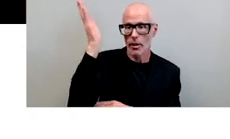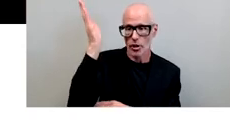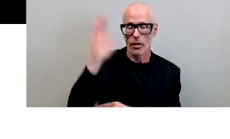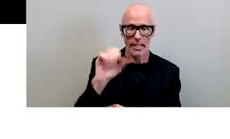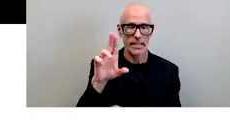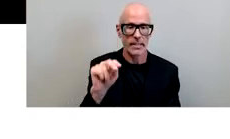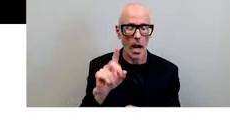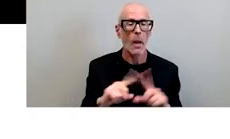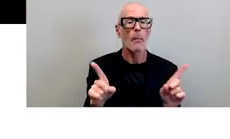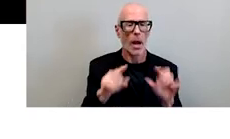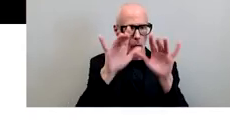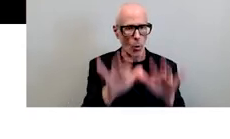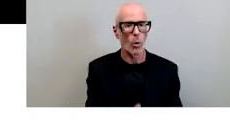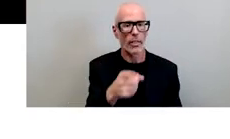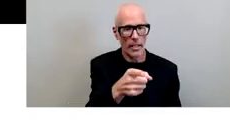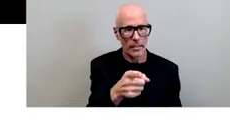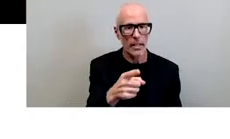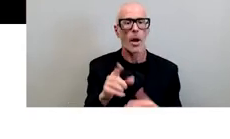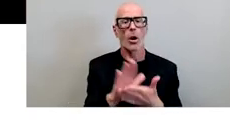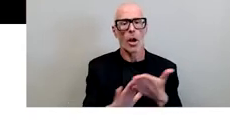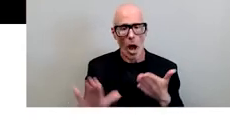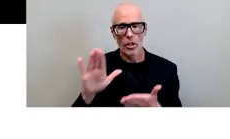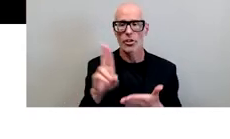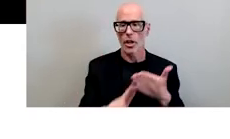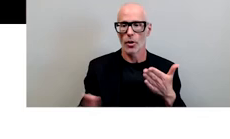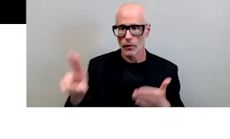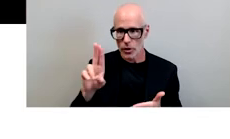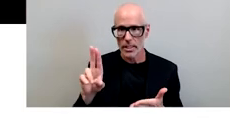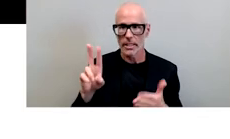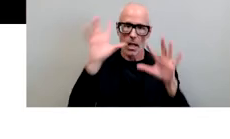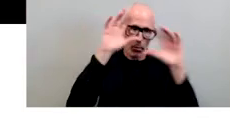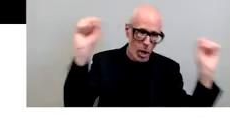but i wrote this piece about how colleges and universities presidents and provosts and vps